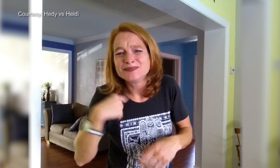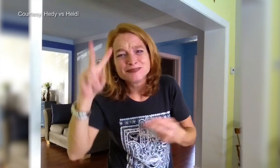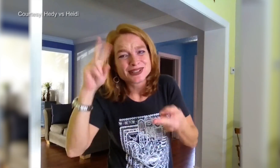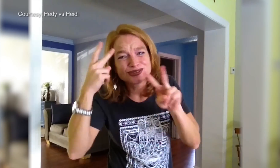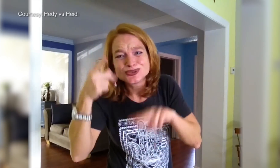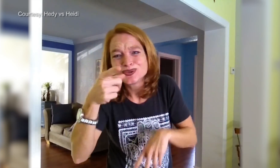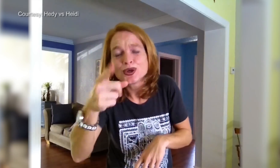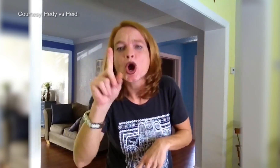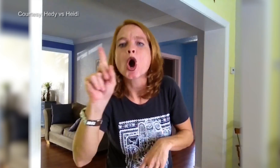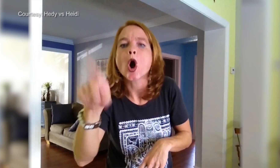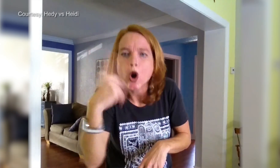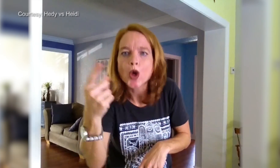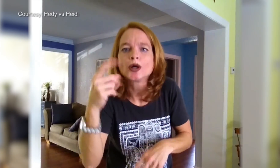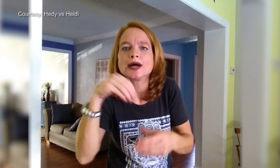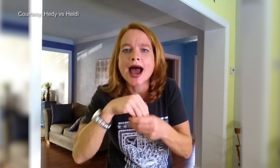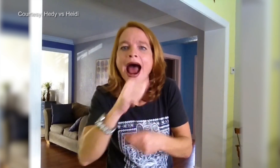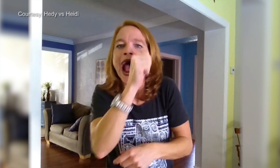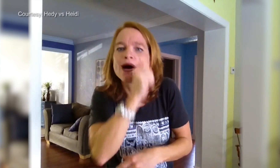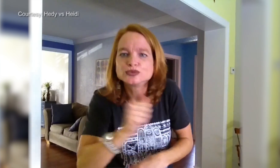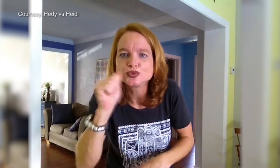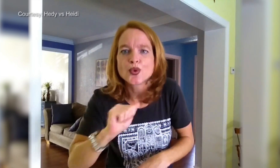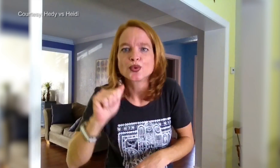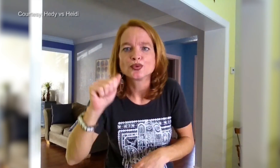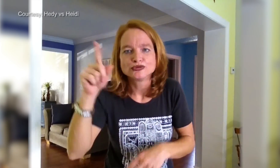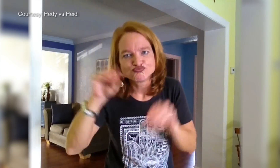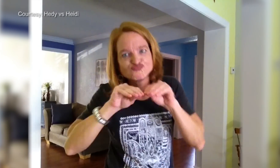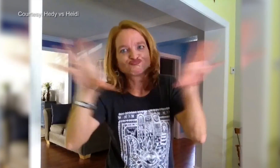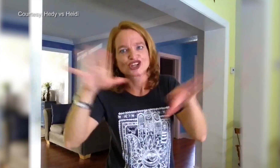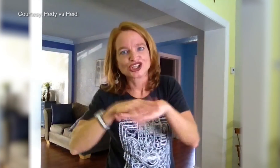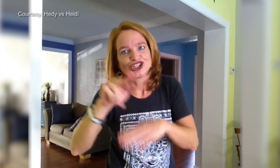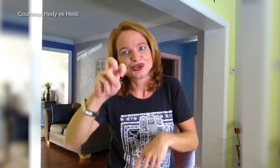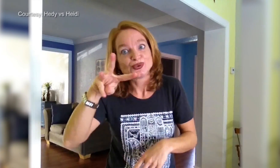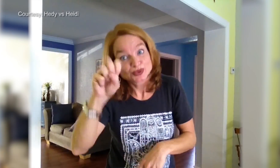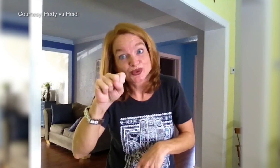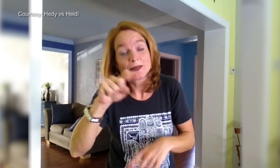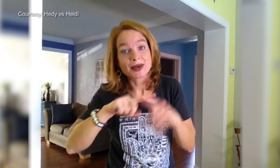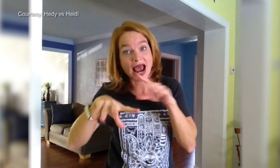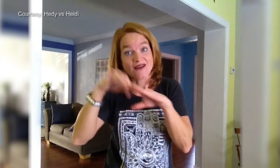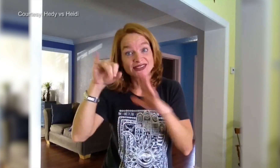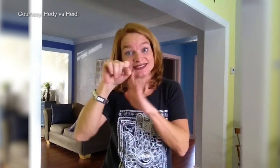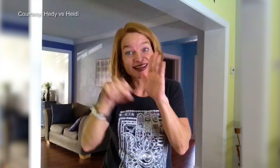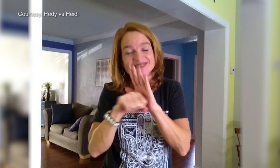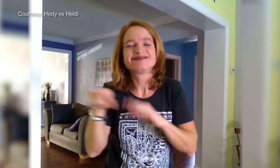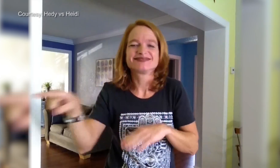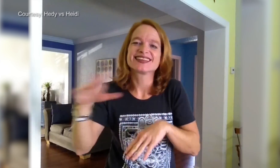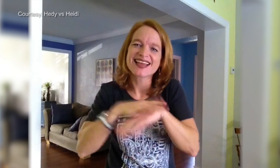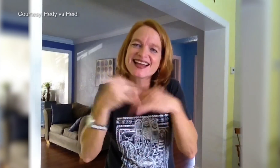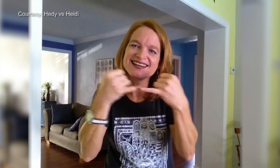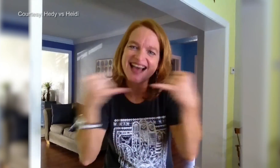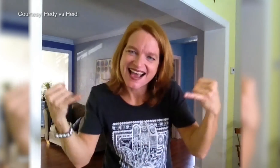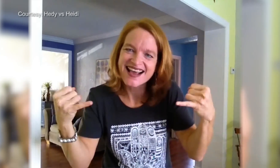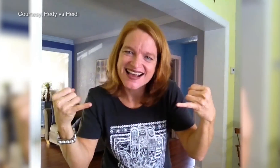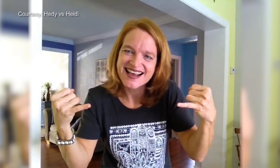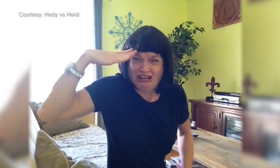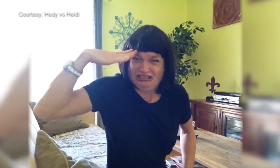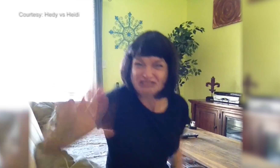Sorry if I caused a misunderstanding… Only if you’re in Arizona is it on the TV. If you’re out of state it’s online.